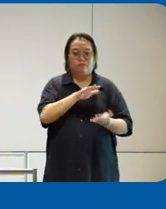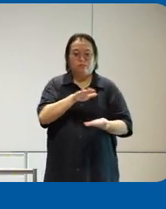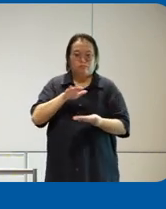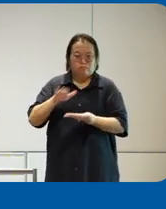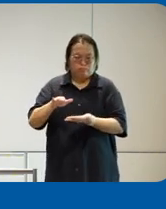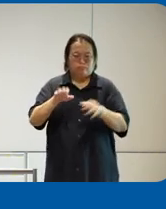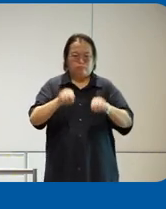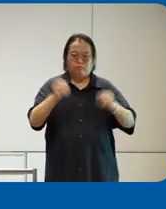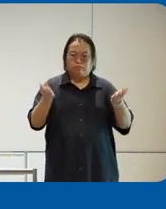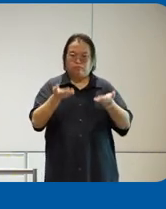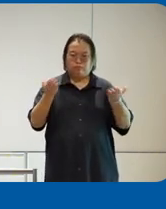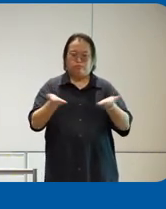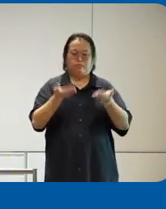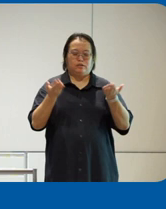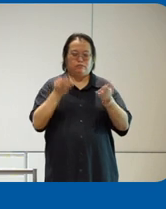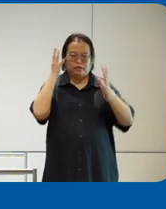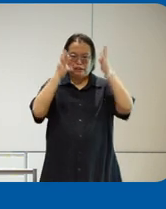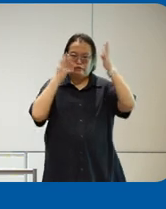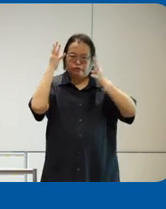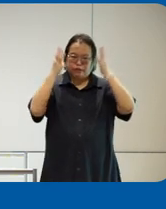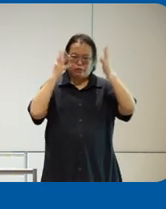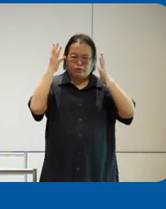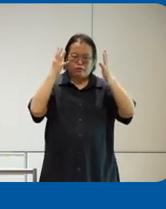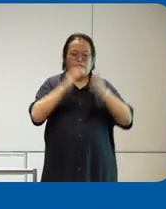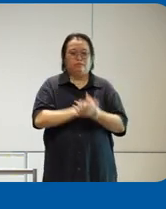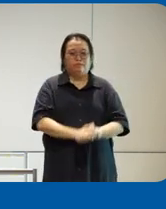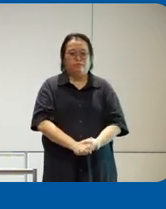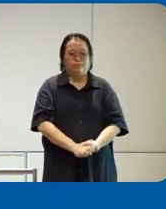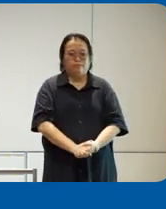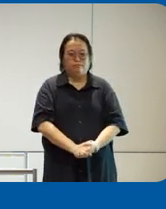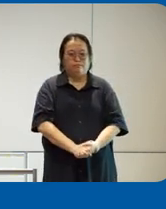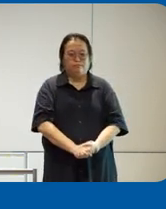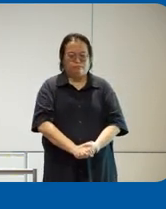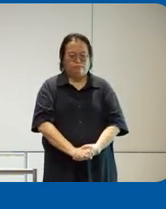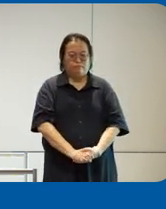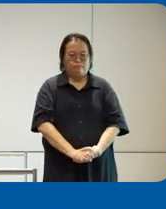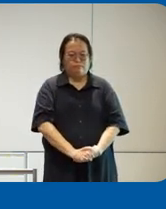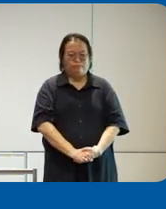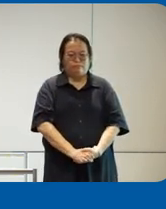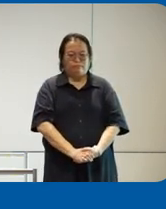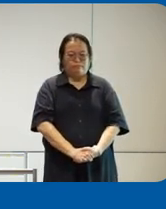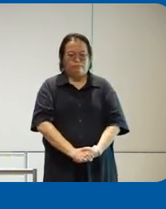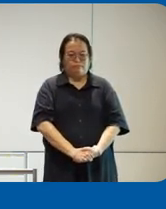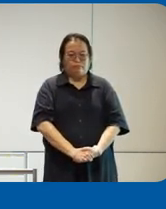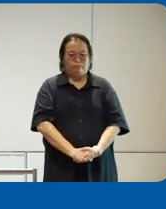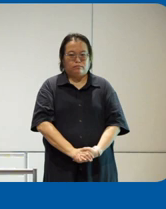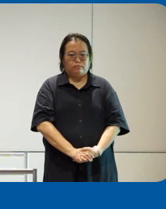greater use for everybody um narrator uh which uh talks back and tells you what's written on